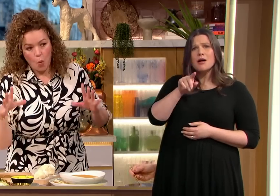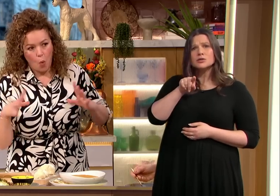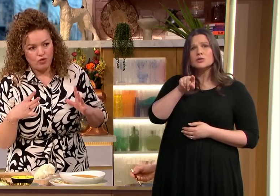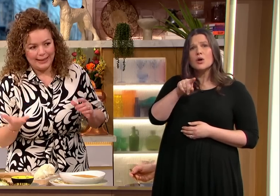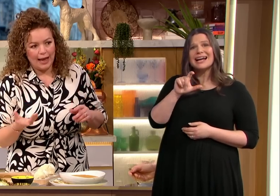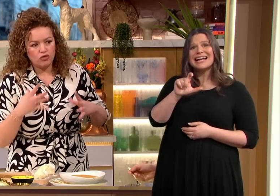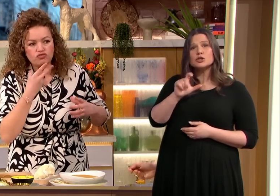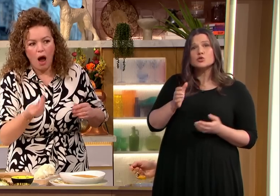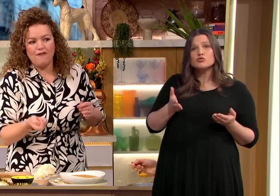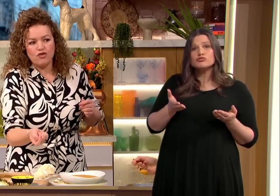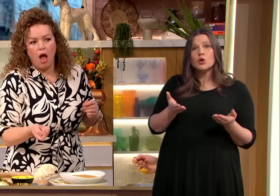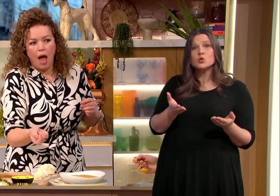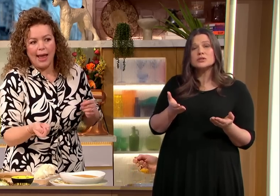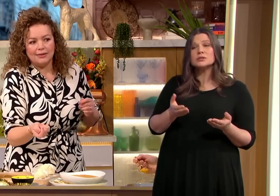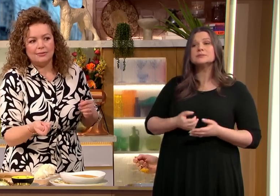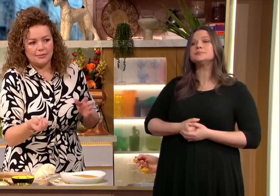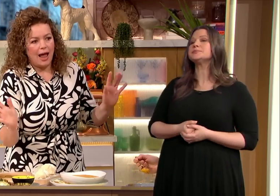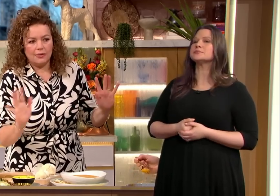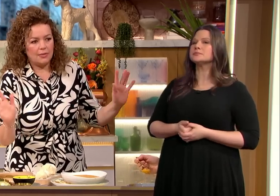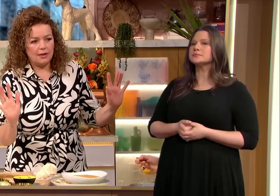I've roasted them these before yeah so we're dry fried